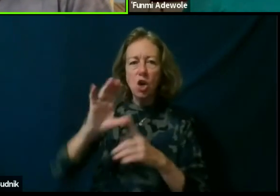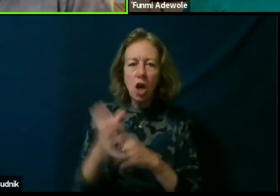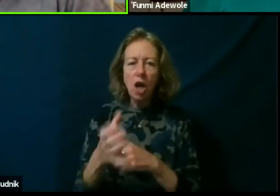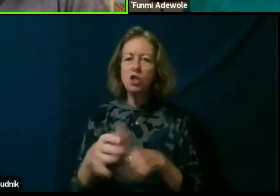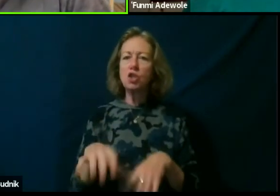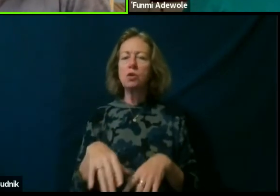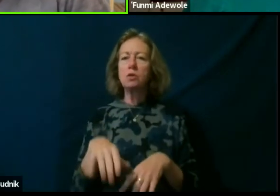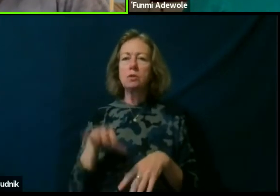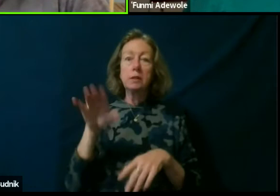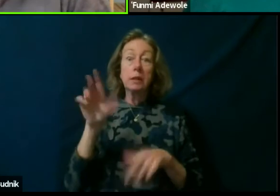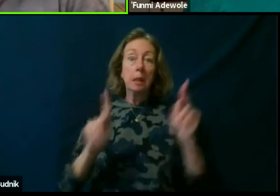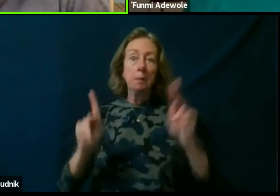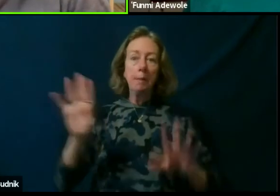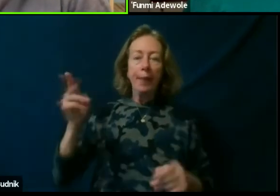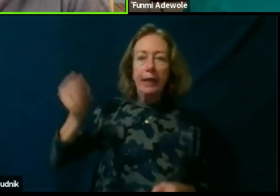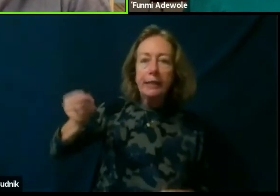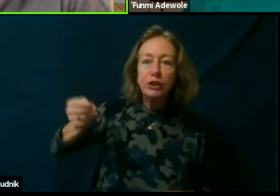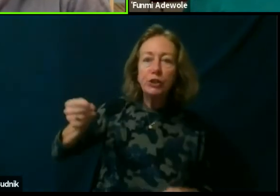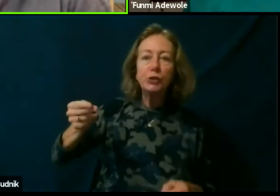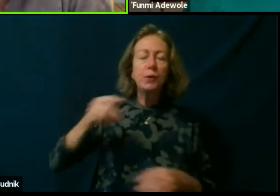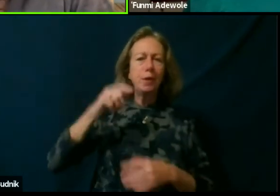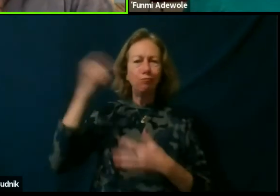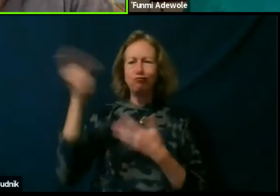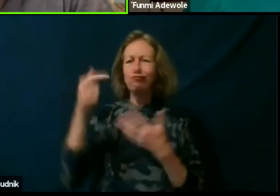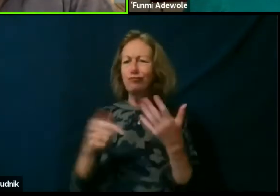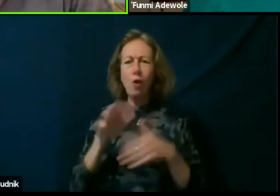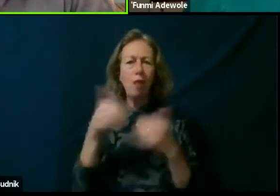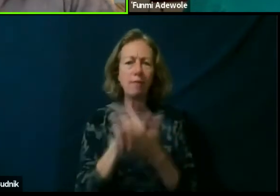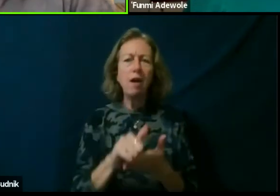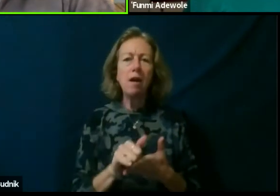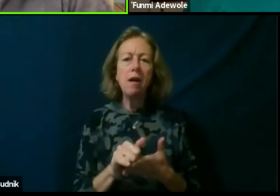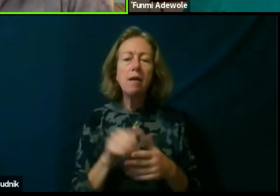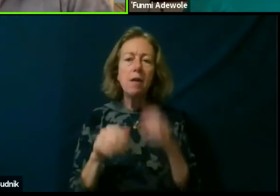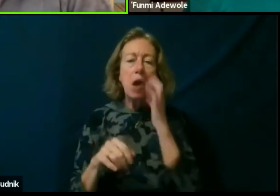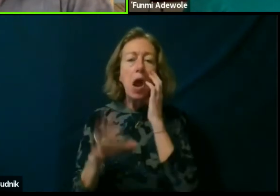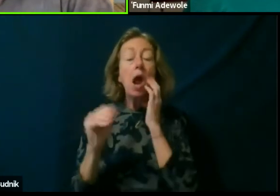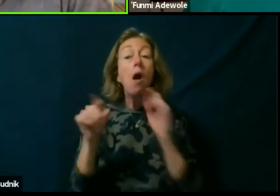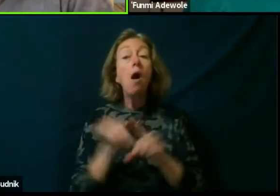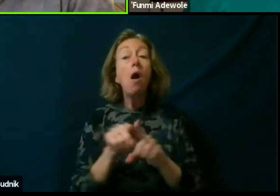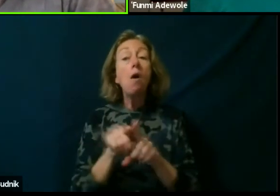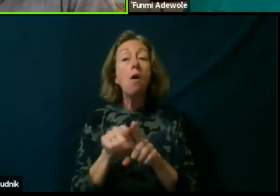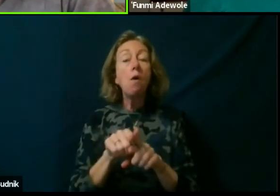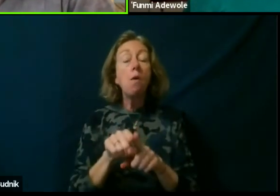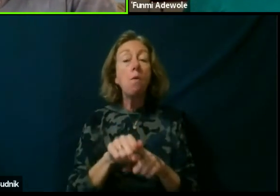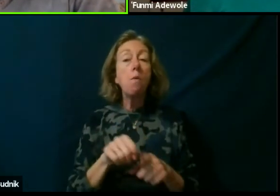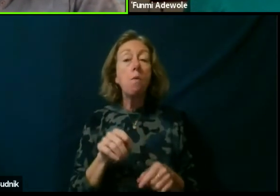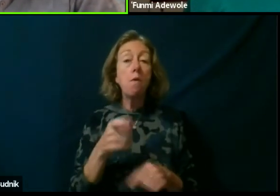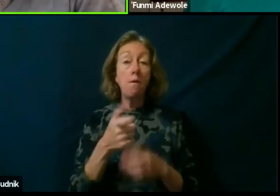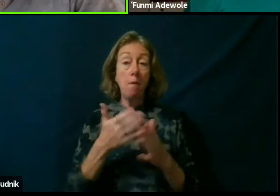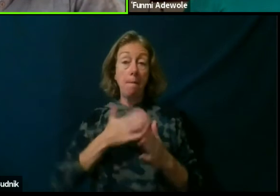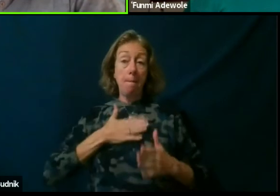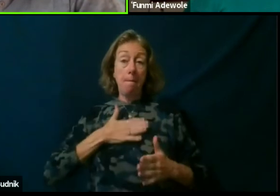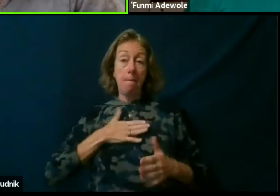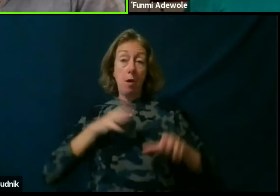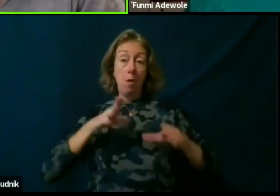community existence and things like that. And also, from my own work in community,